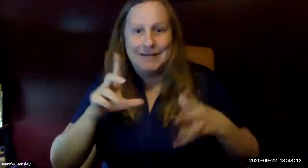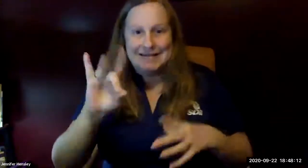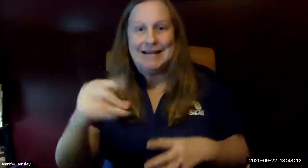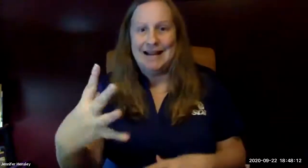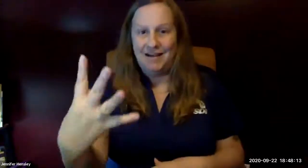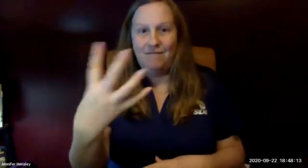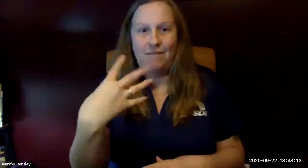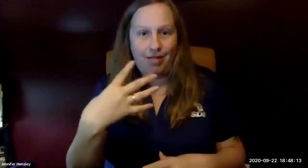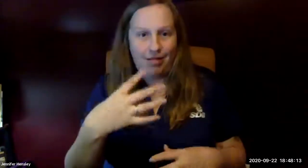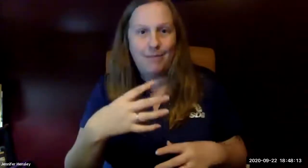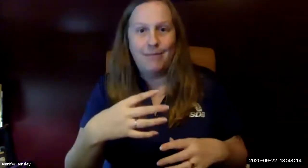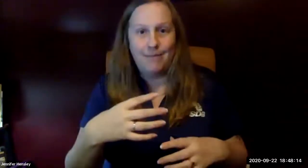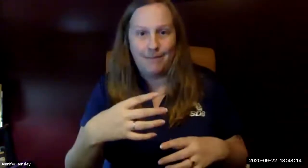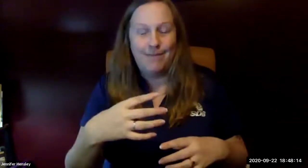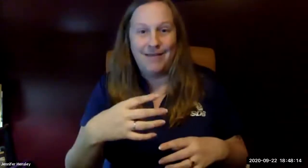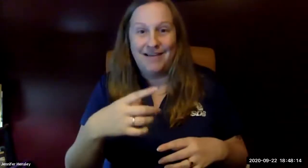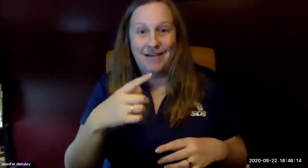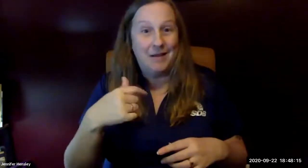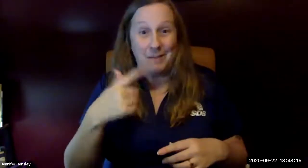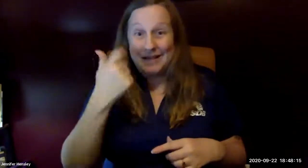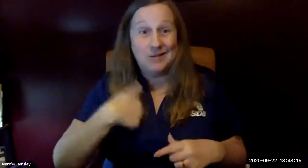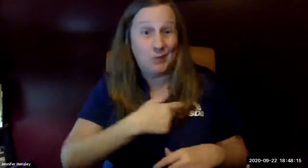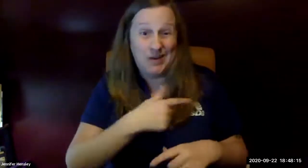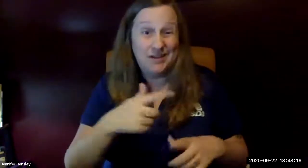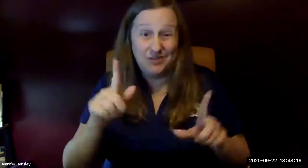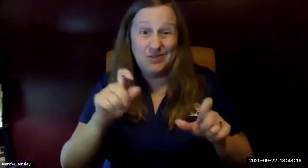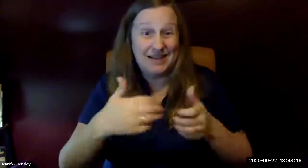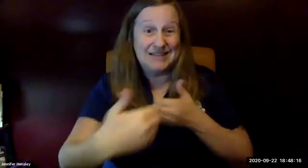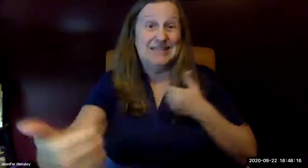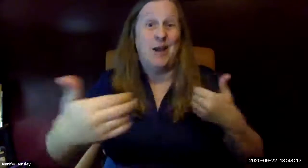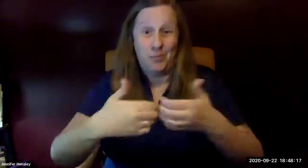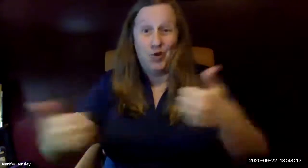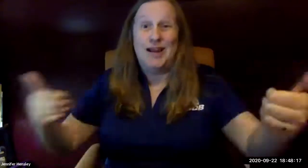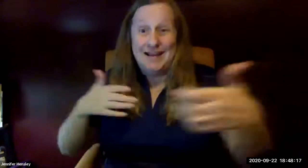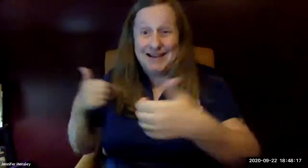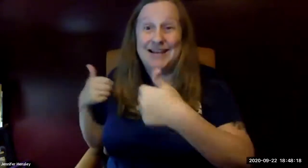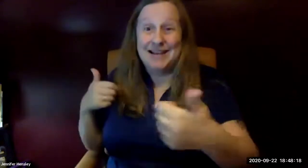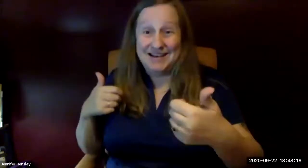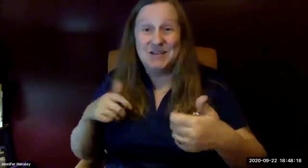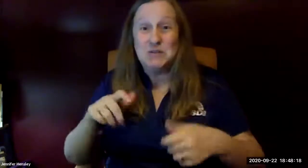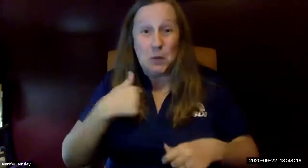and we had a variety of groups